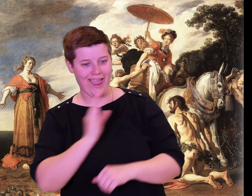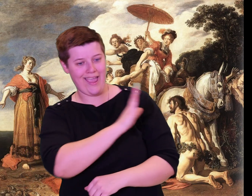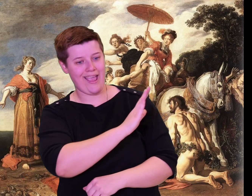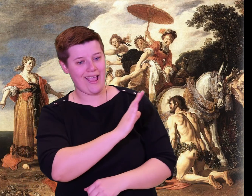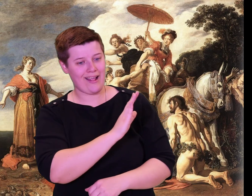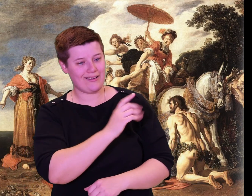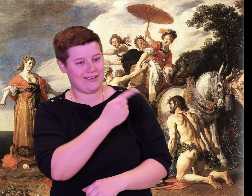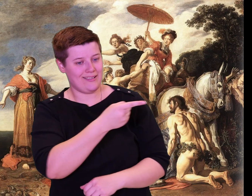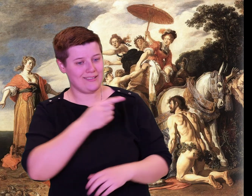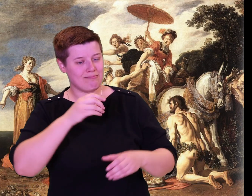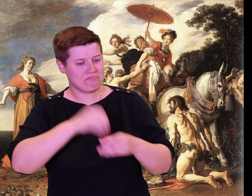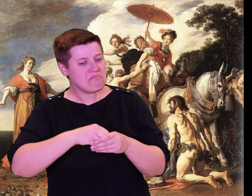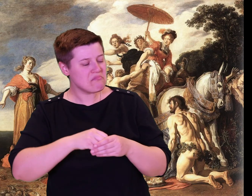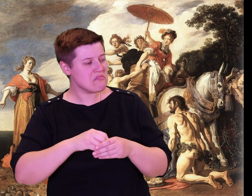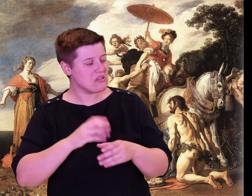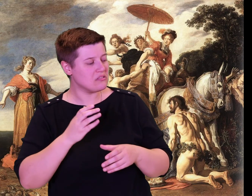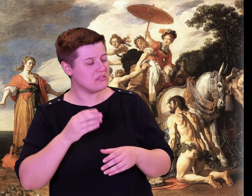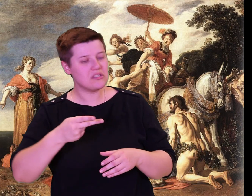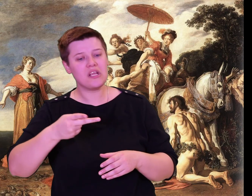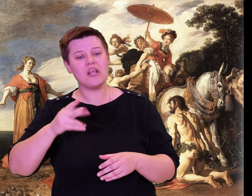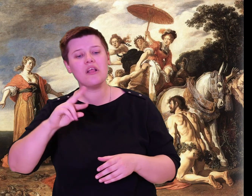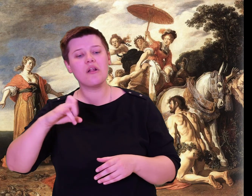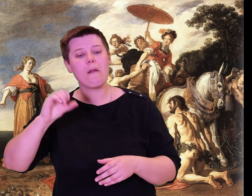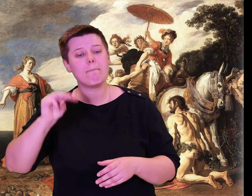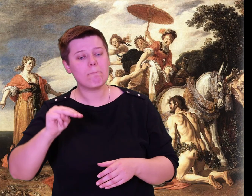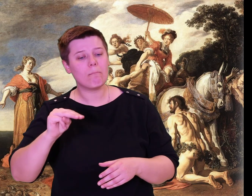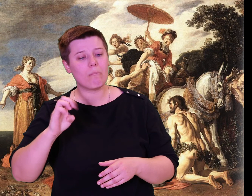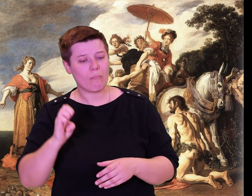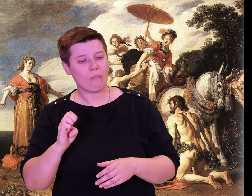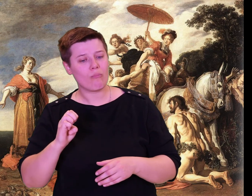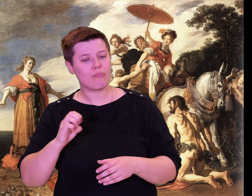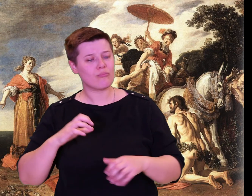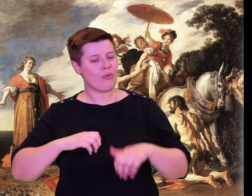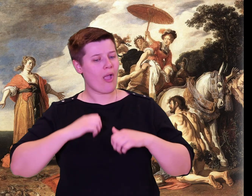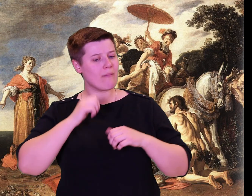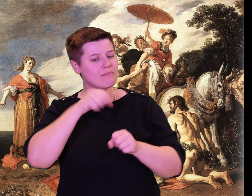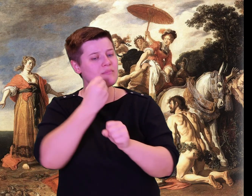sea, however strong he may once have been."